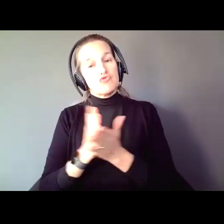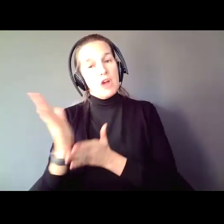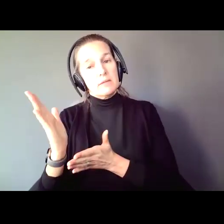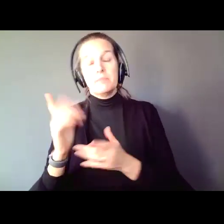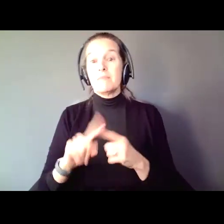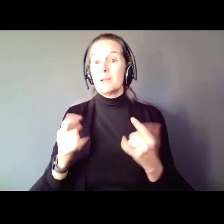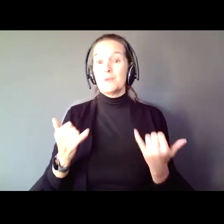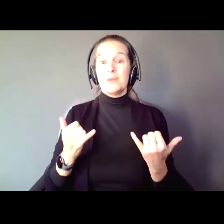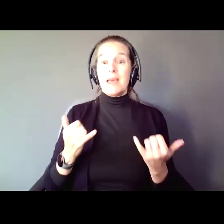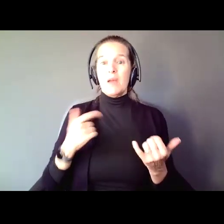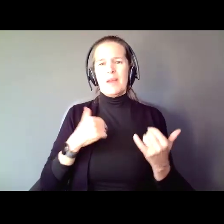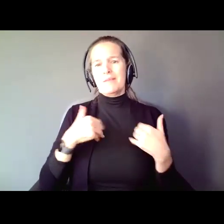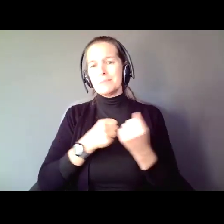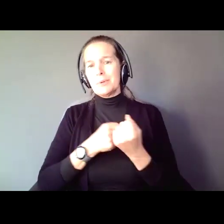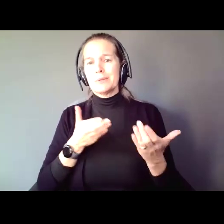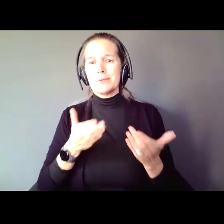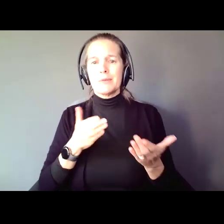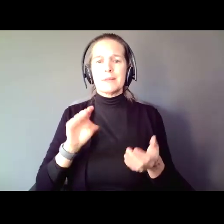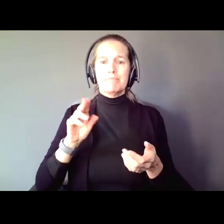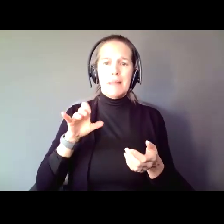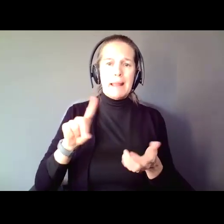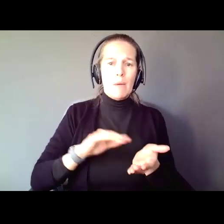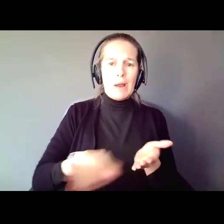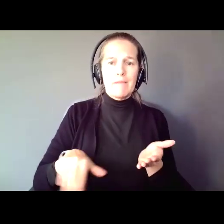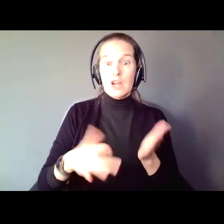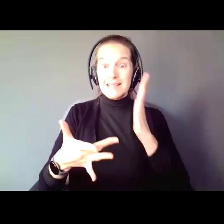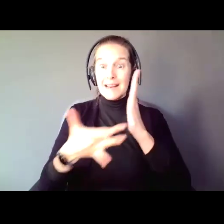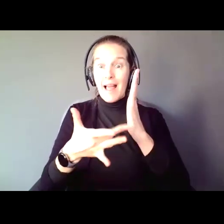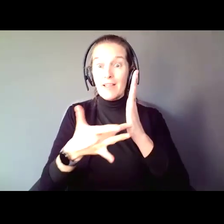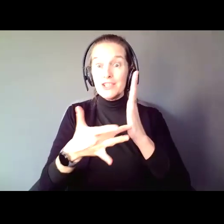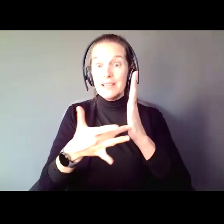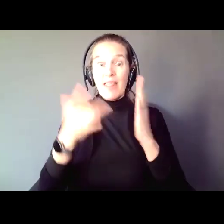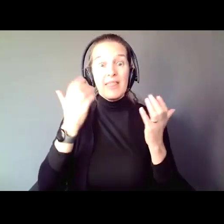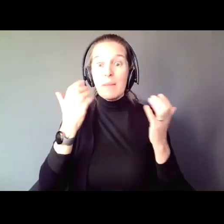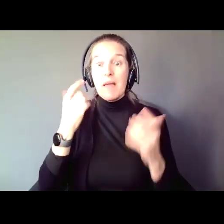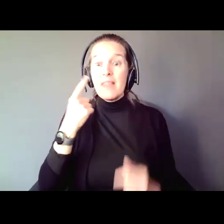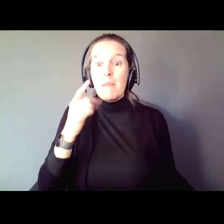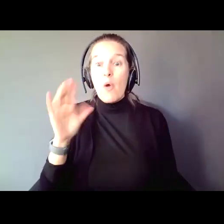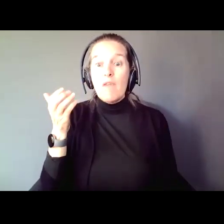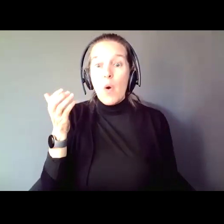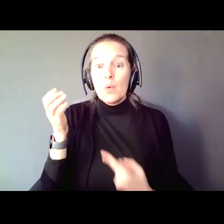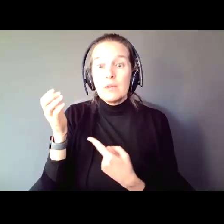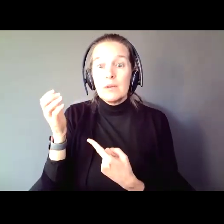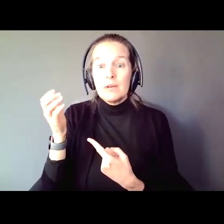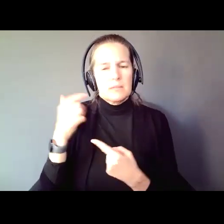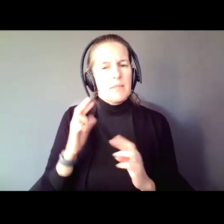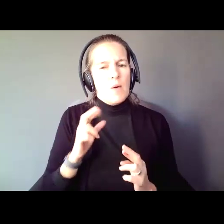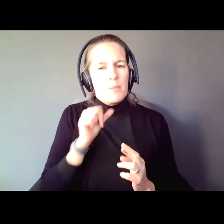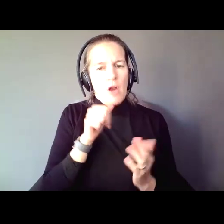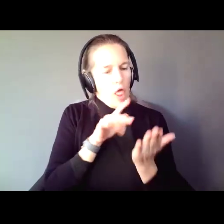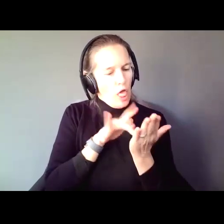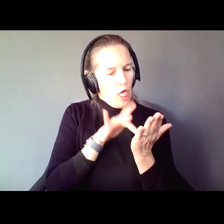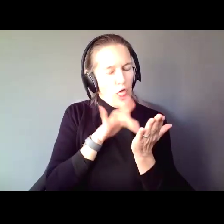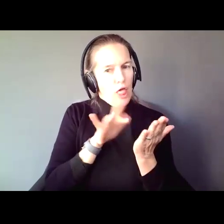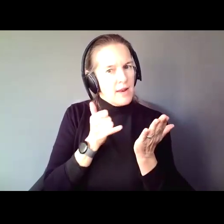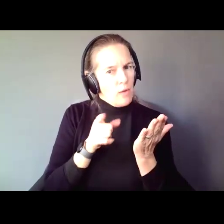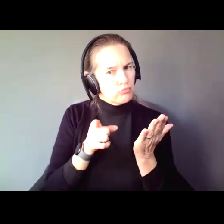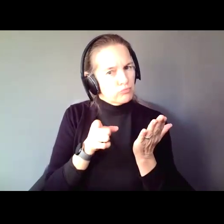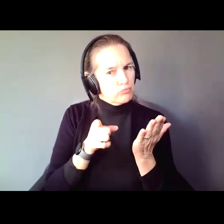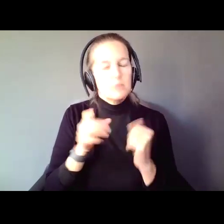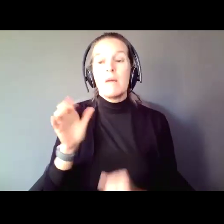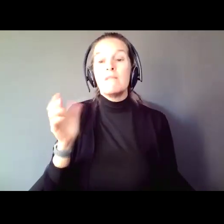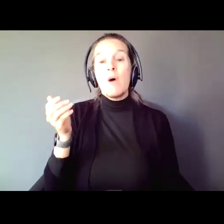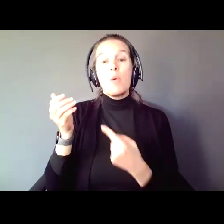Medicaid Waivers, we have technology. Consider your phones, the one's that I hope you're not playing with right now. But consider your phones and what you can do with them.